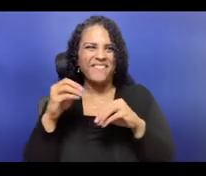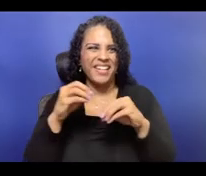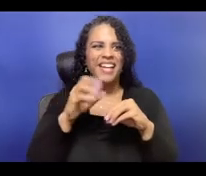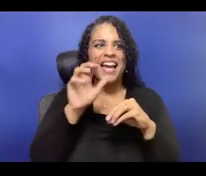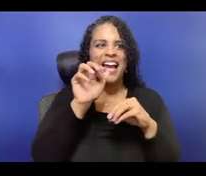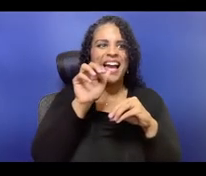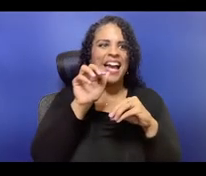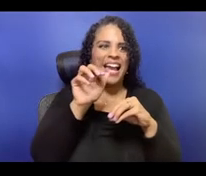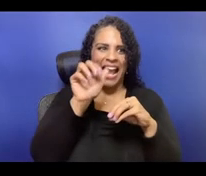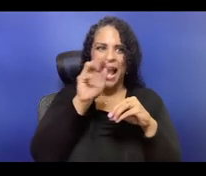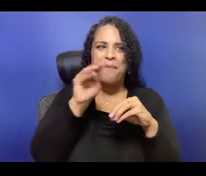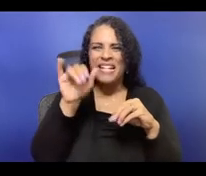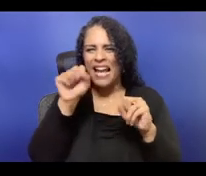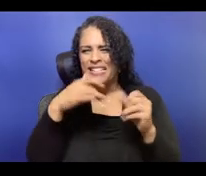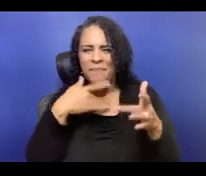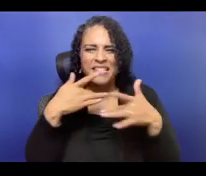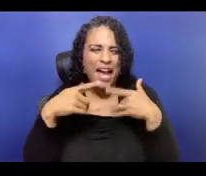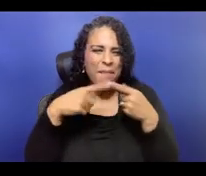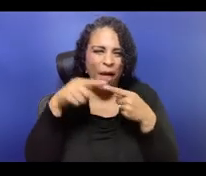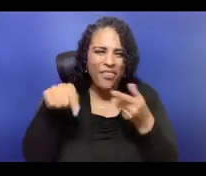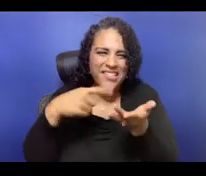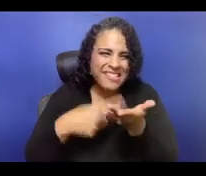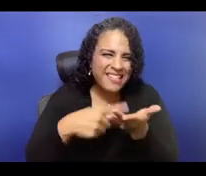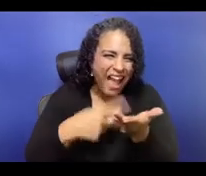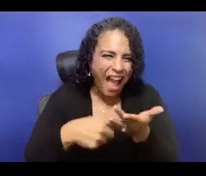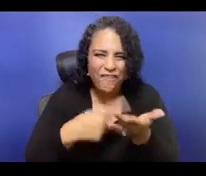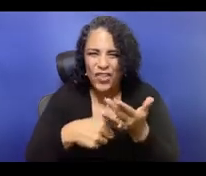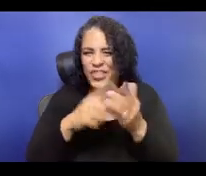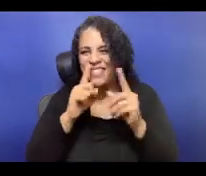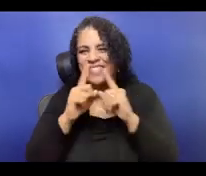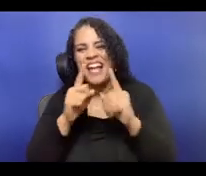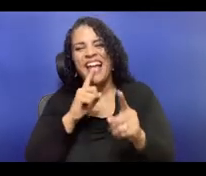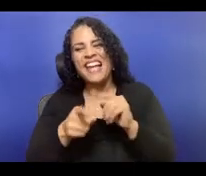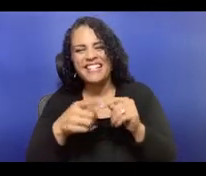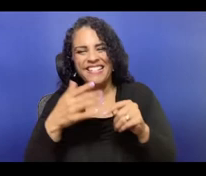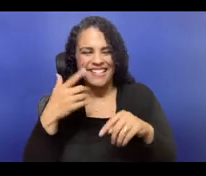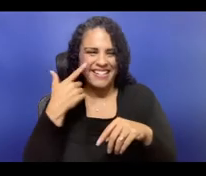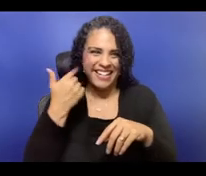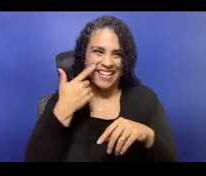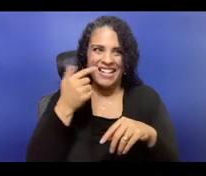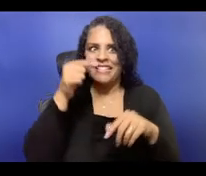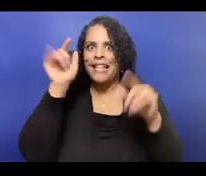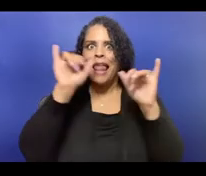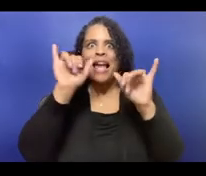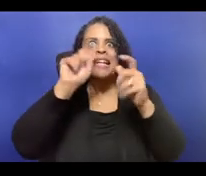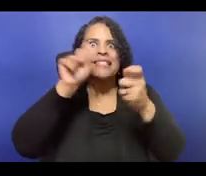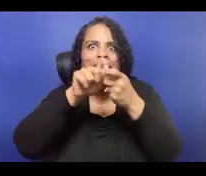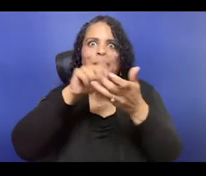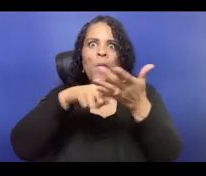But it's not really, and I think it's very, you know, when we, we've been hearing a lot,